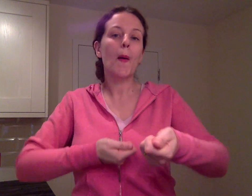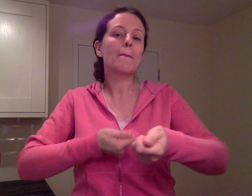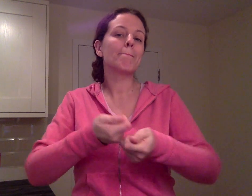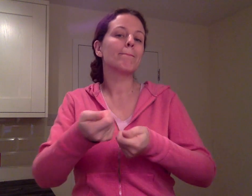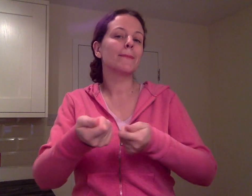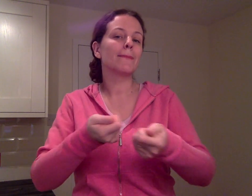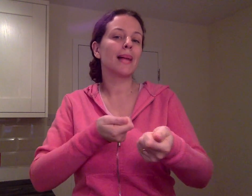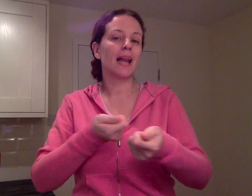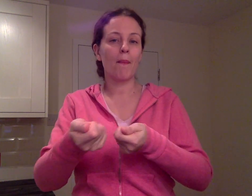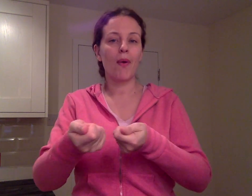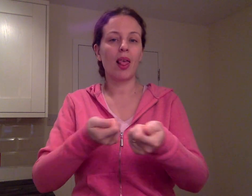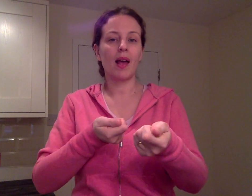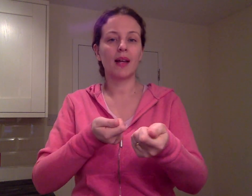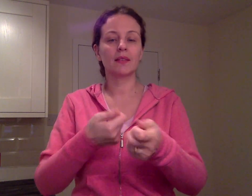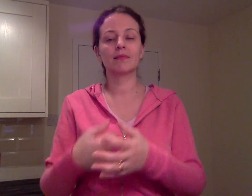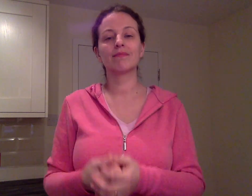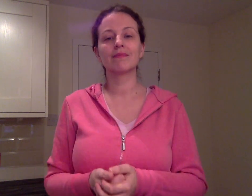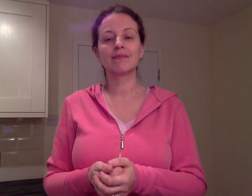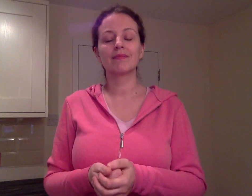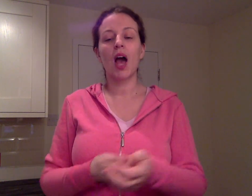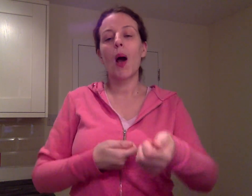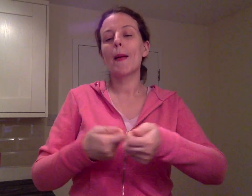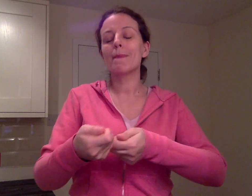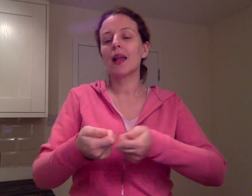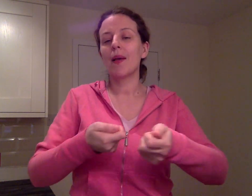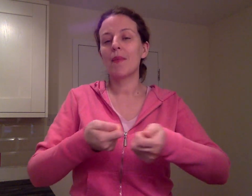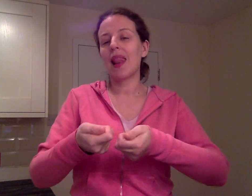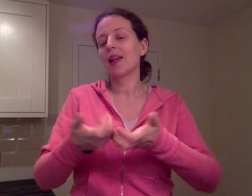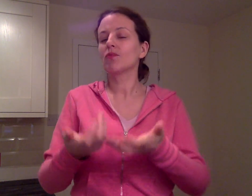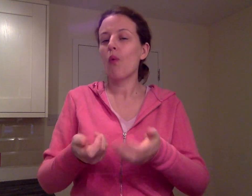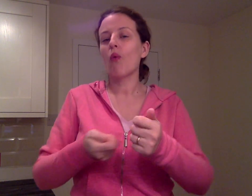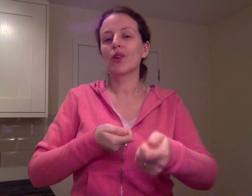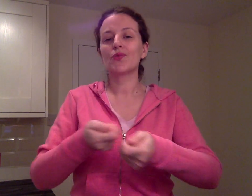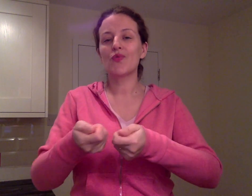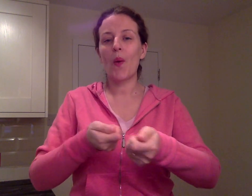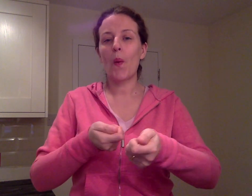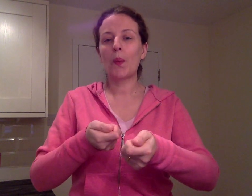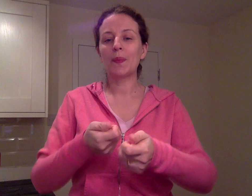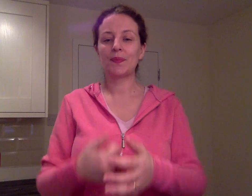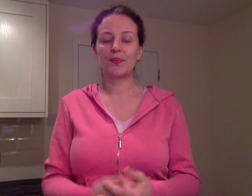MANIPULATE or CONTROL